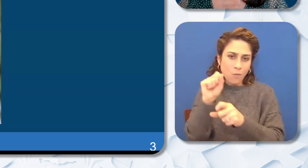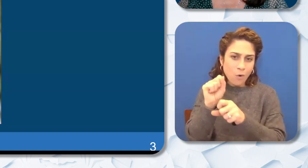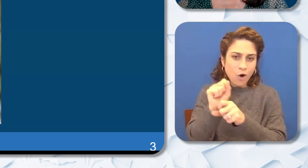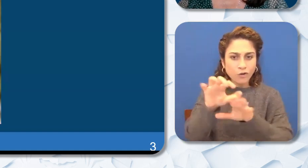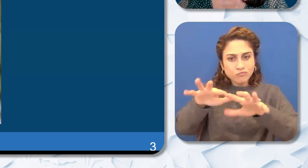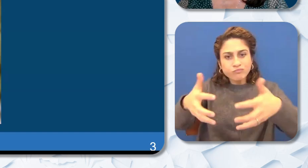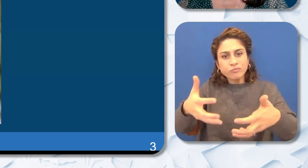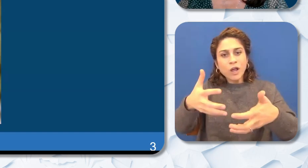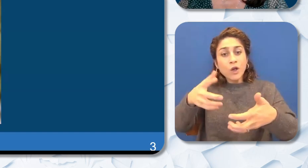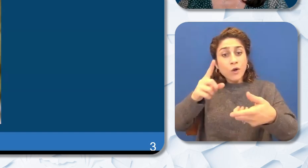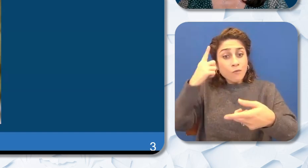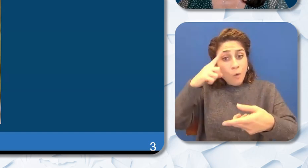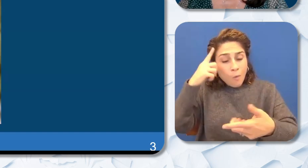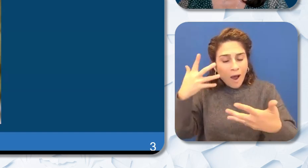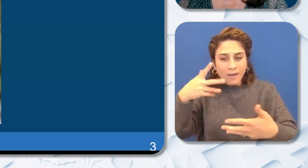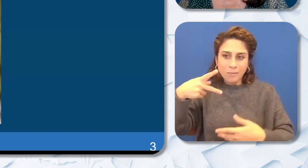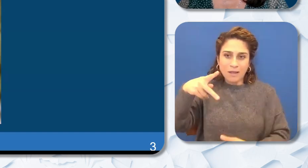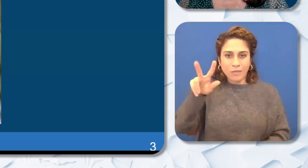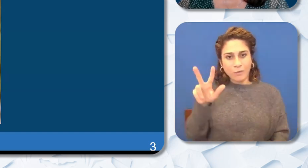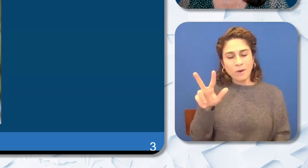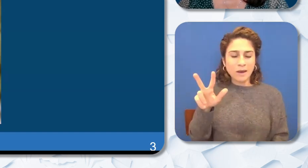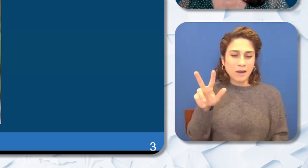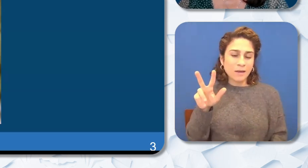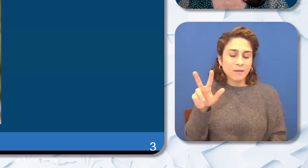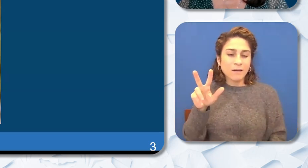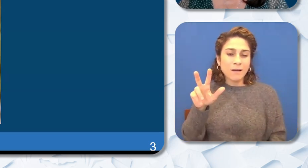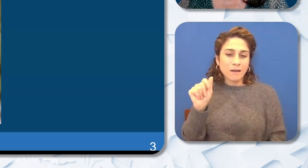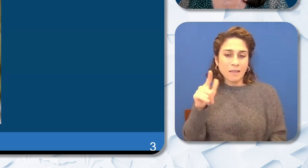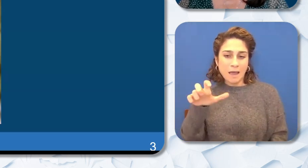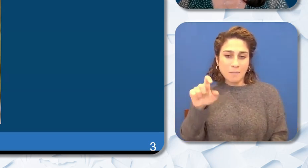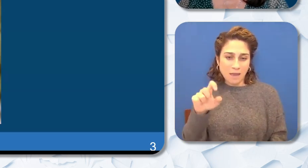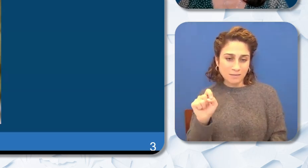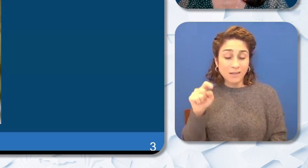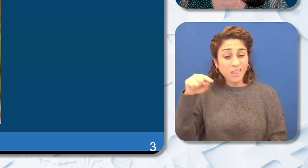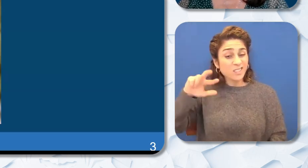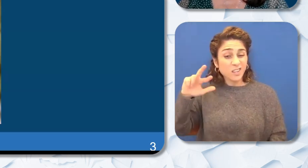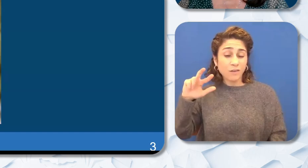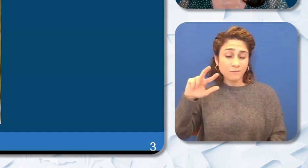This is the second in our series focusing on Black children and students. The first one